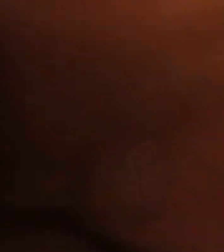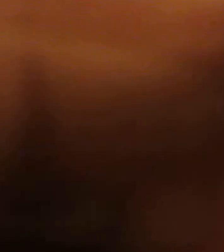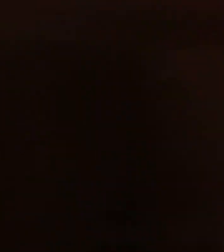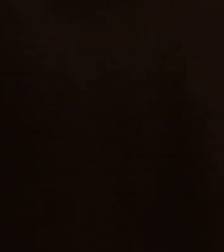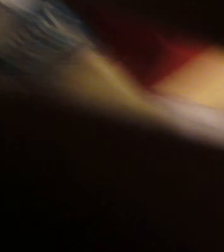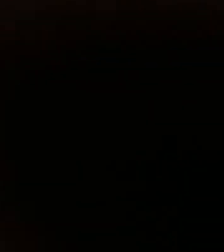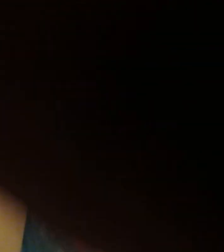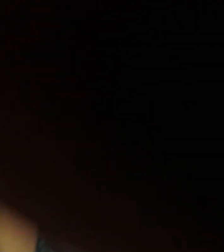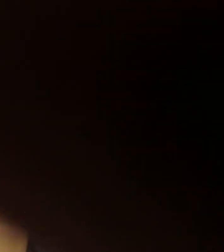( IBRAHIM TURN OFF )